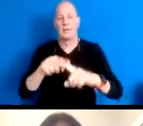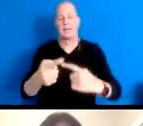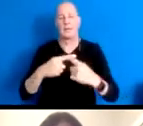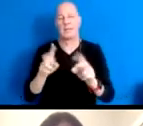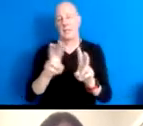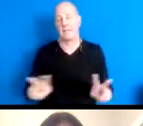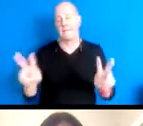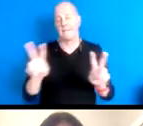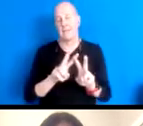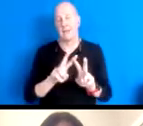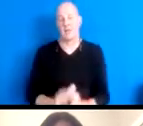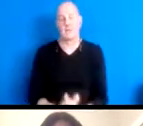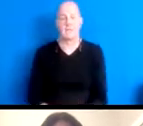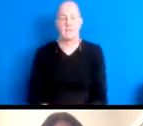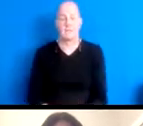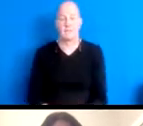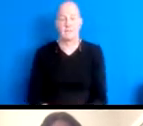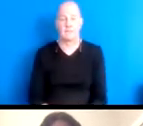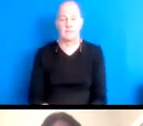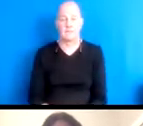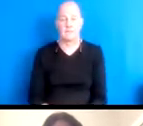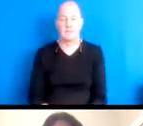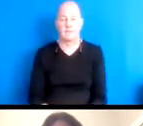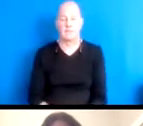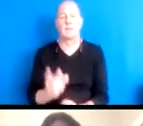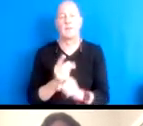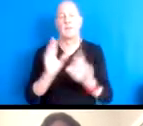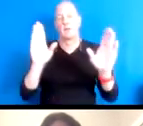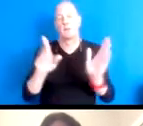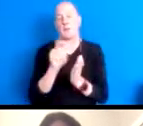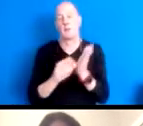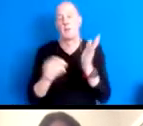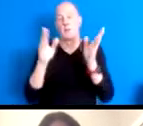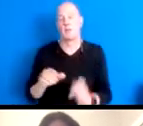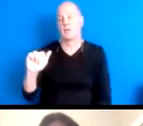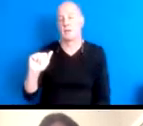16:22:49 But, in the words of the great writer, Alexis Pauline gums I like to be remembered